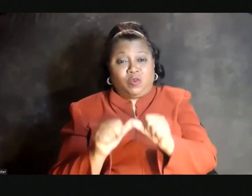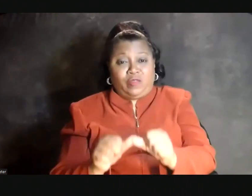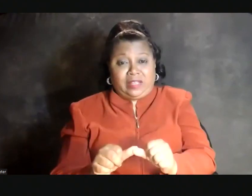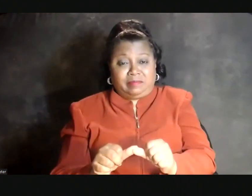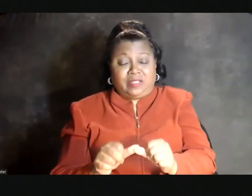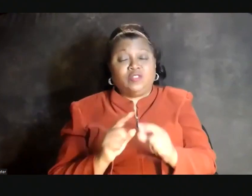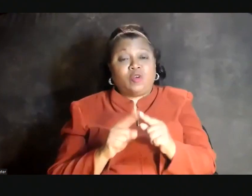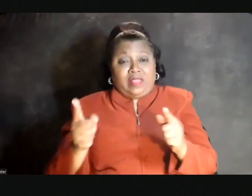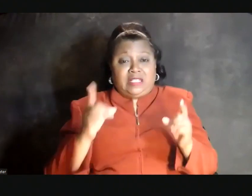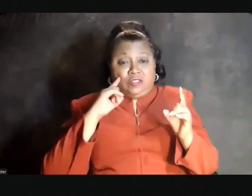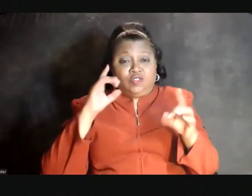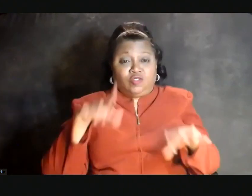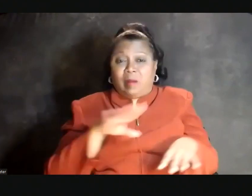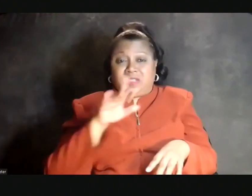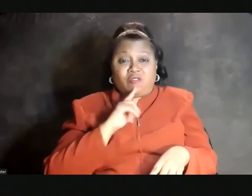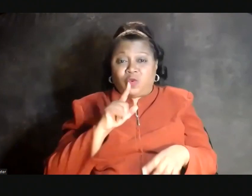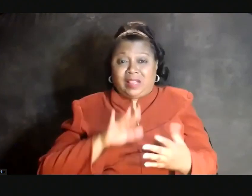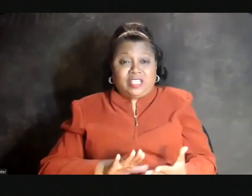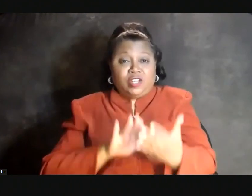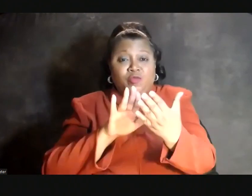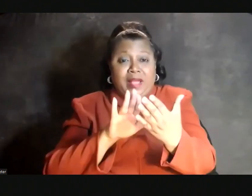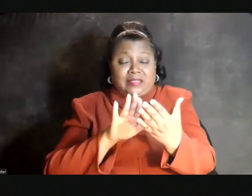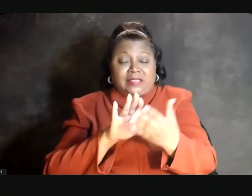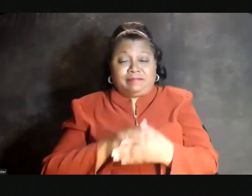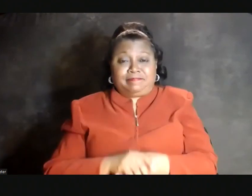so these traumas were never really addressed.